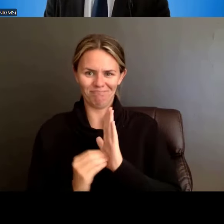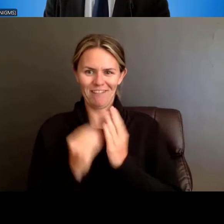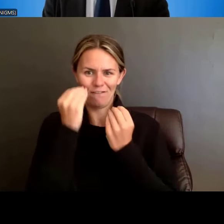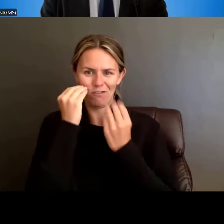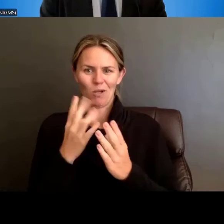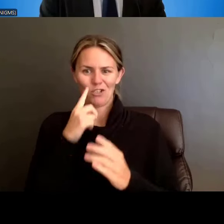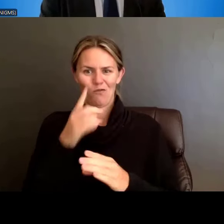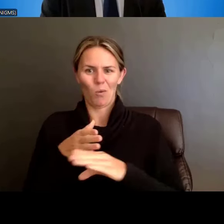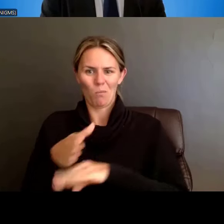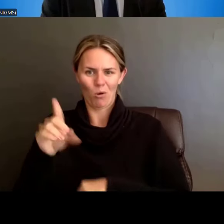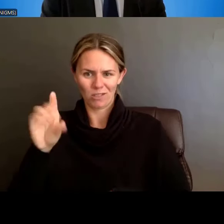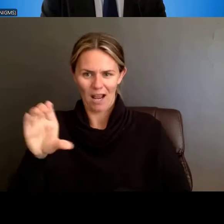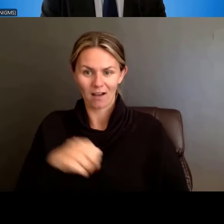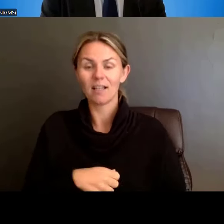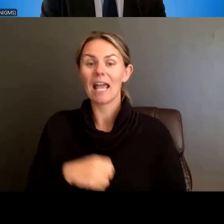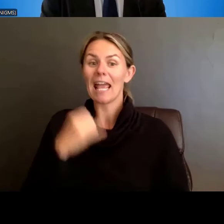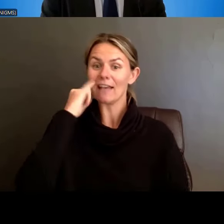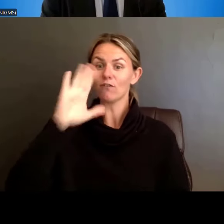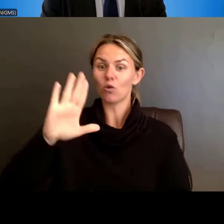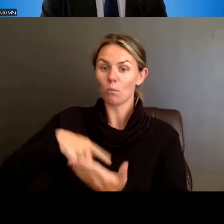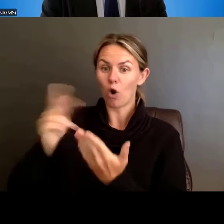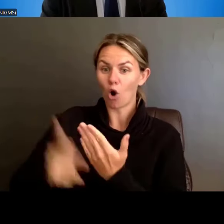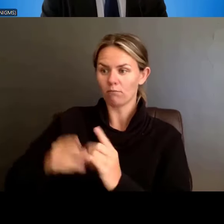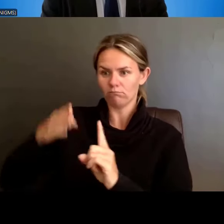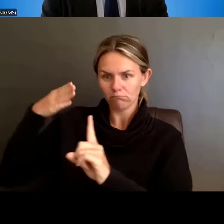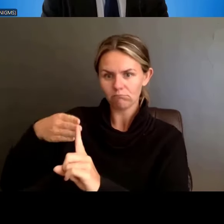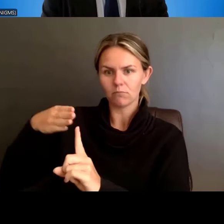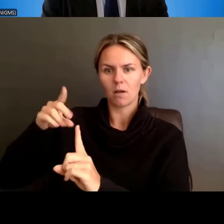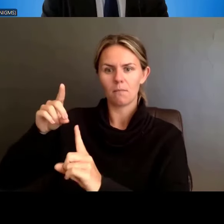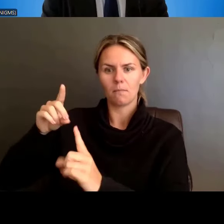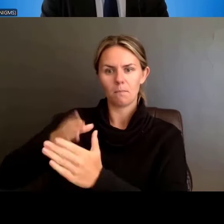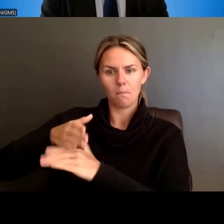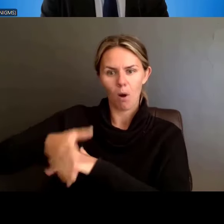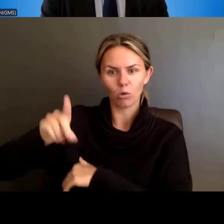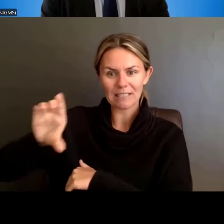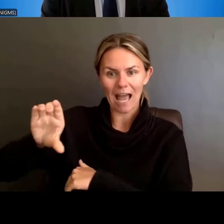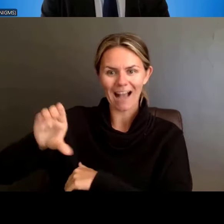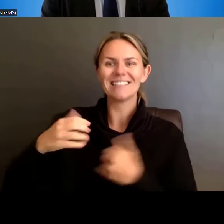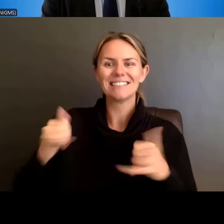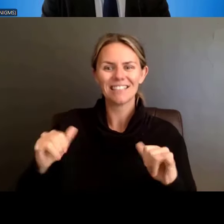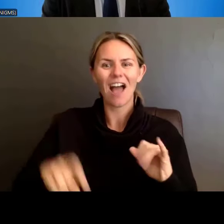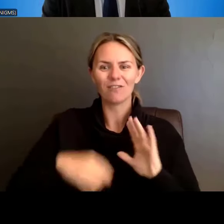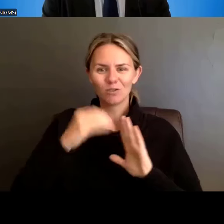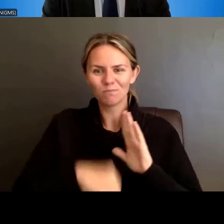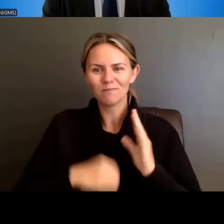you set the information on predocs. So, here's the plan. You will only be required to provide data